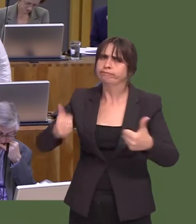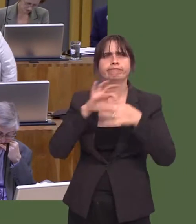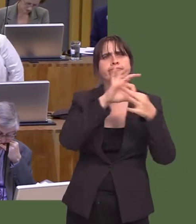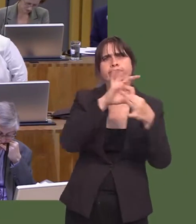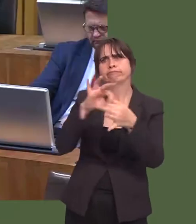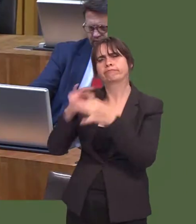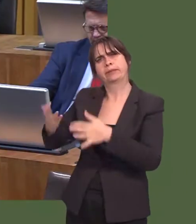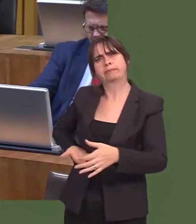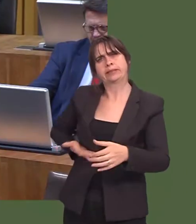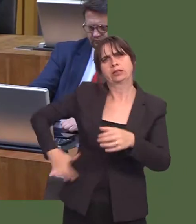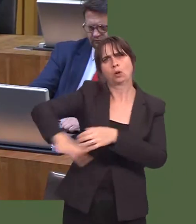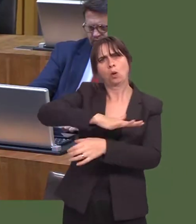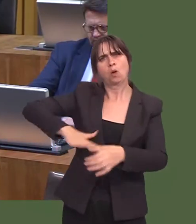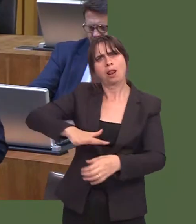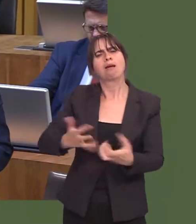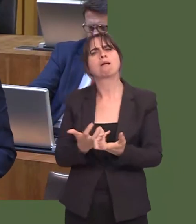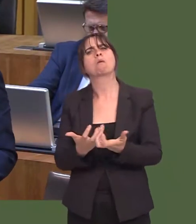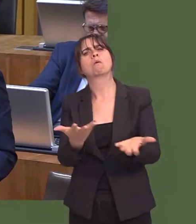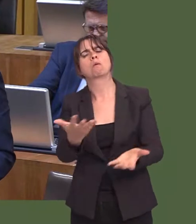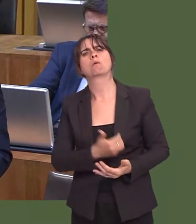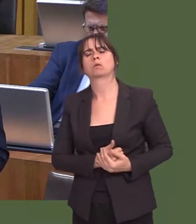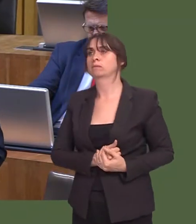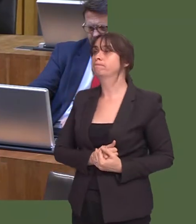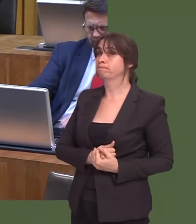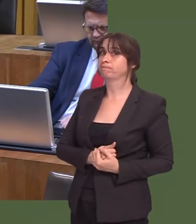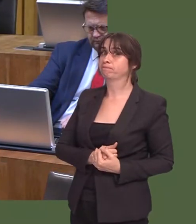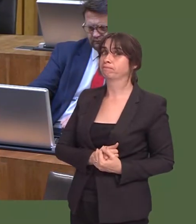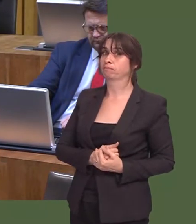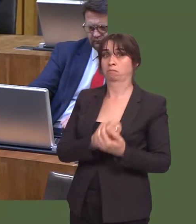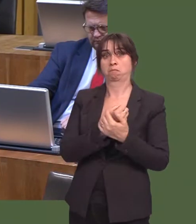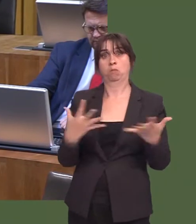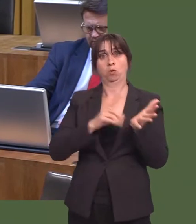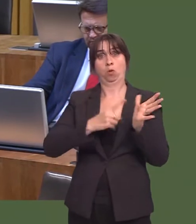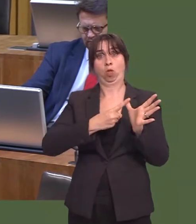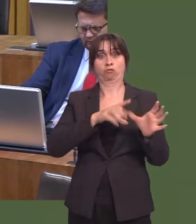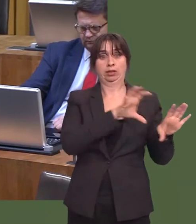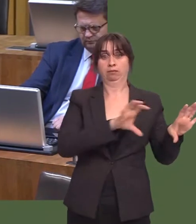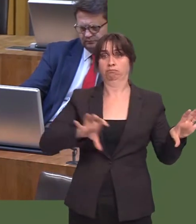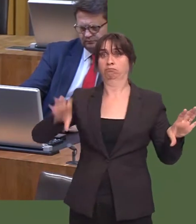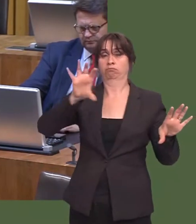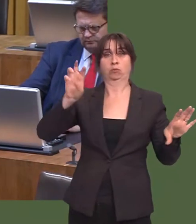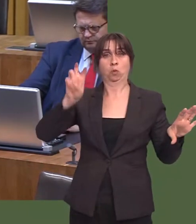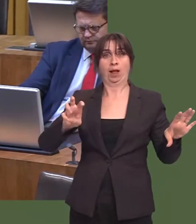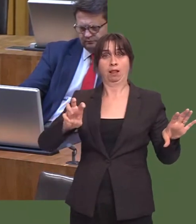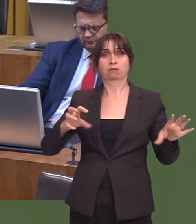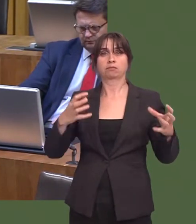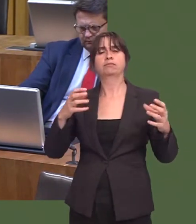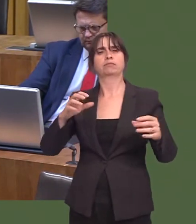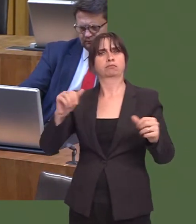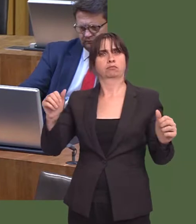Carwyn Jones: Most schools will want to do that anyway. As I said, most local authorities in Wales are workingóand theyíve had plenty of noticeóto